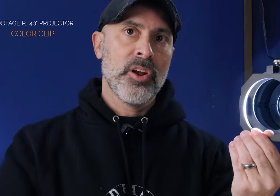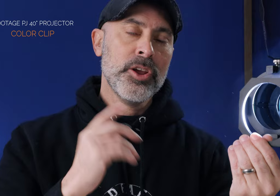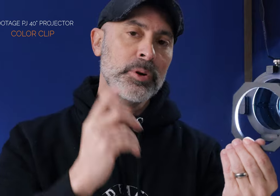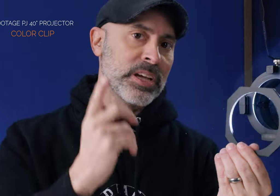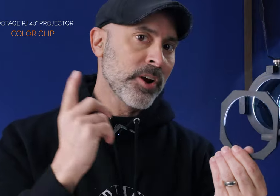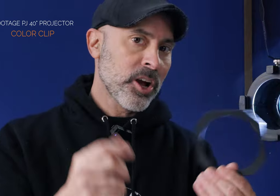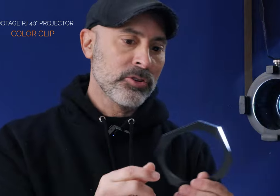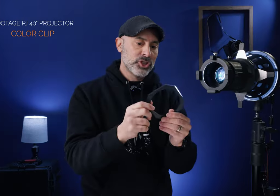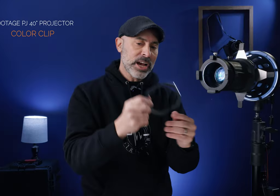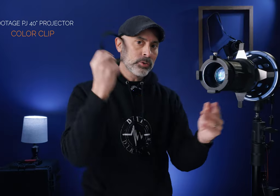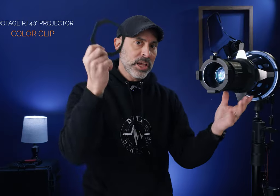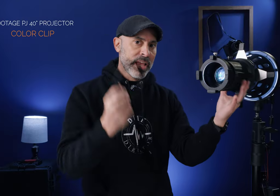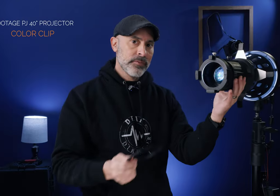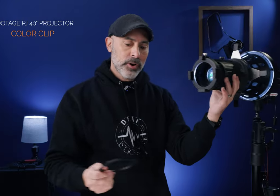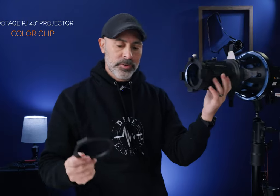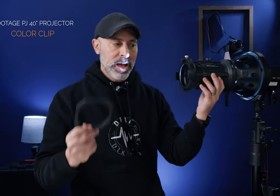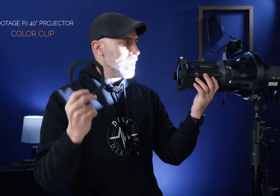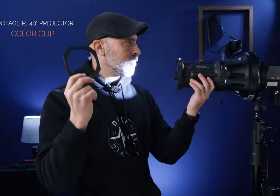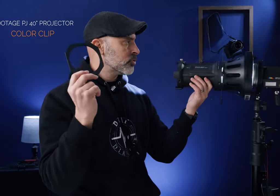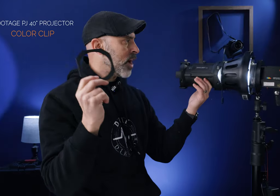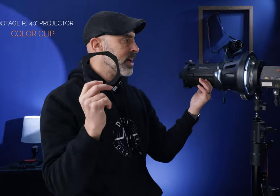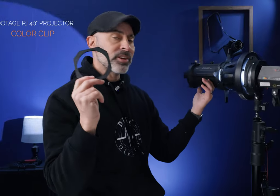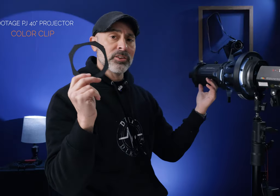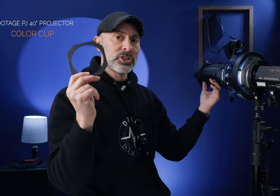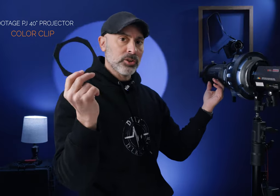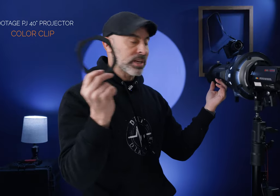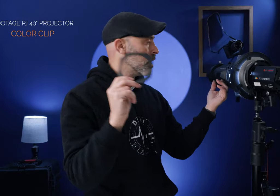and you can put different color gels in front of your light now there's five color gels that come